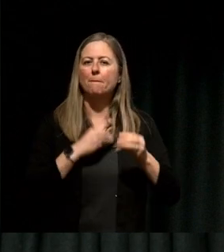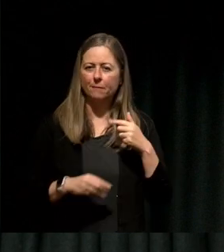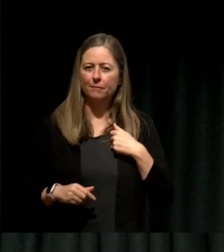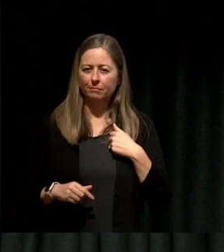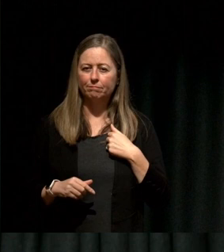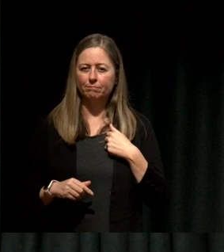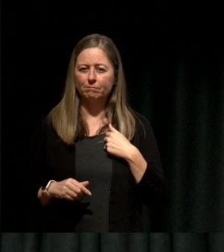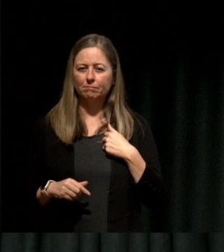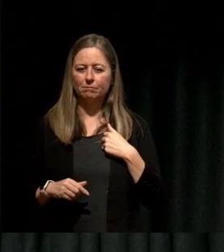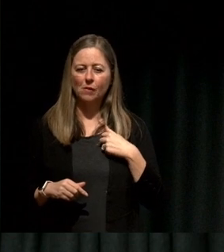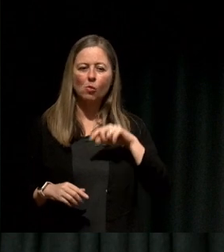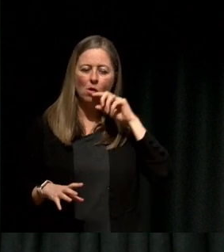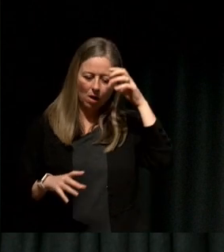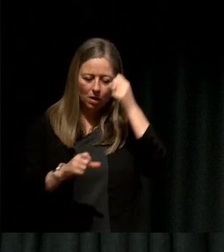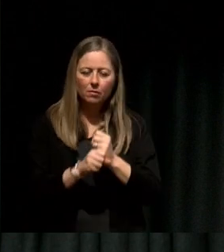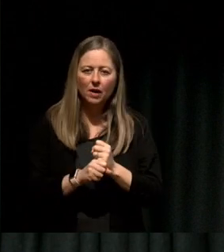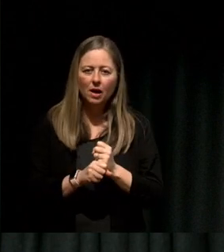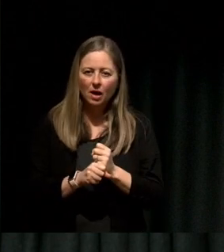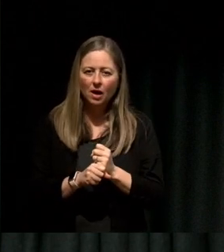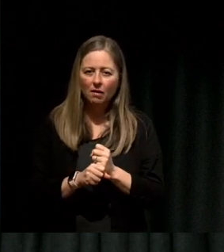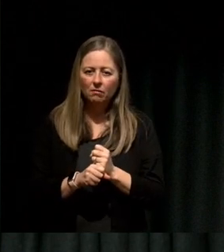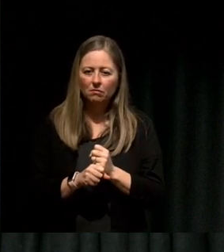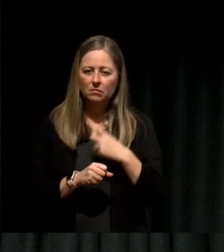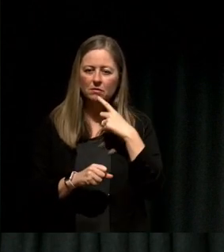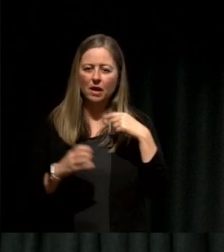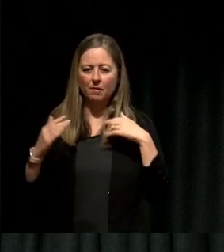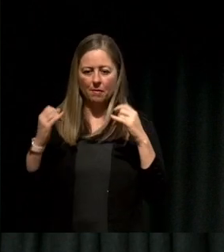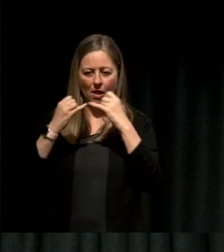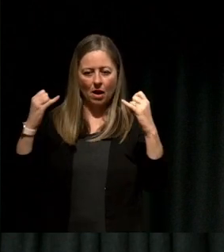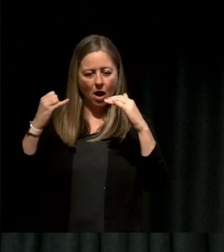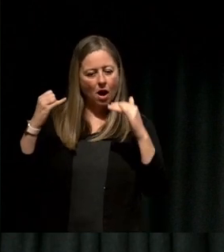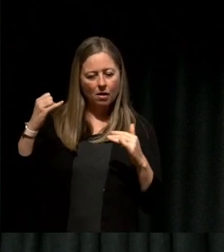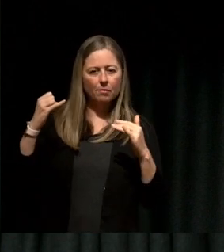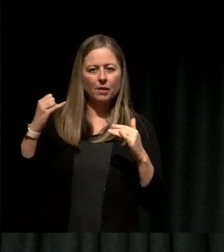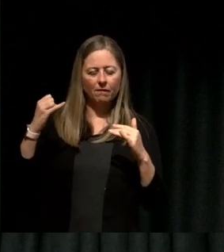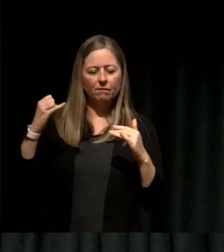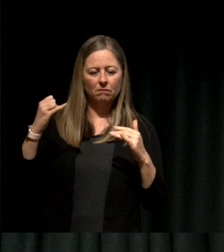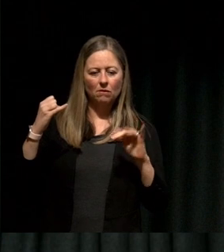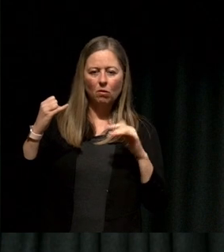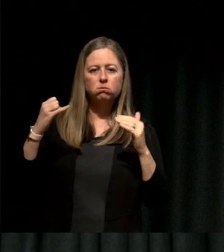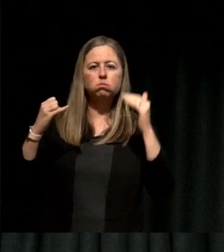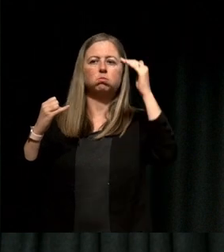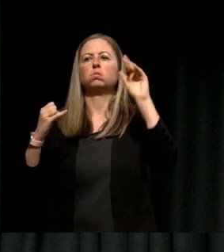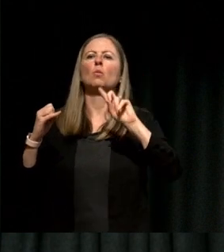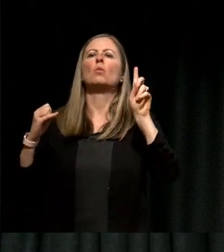your story of yourself above the line you become the person above the line.